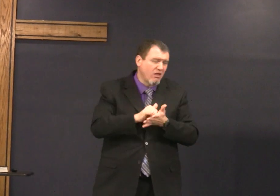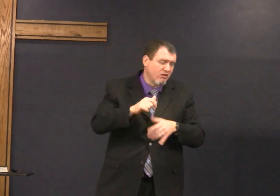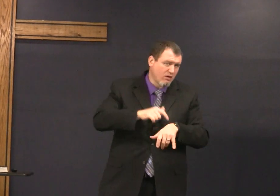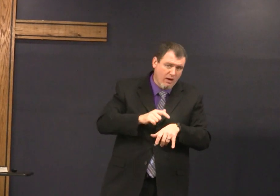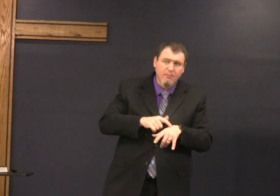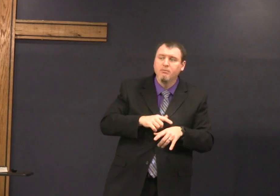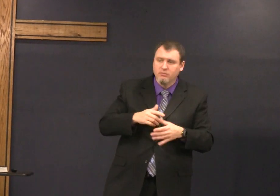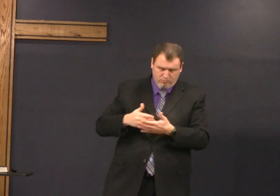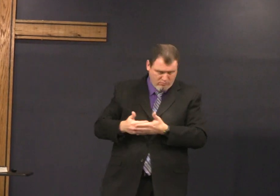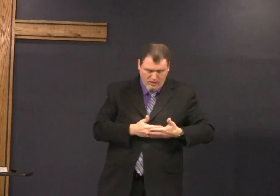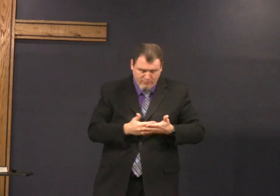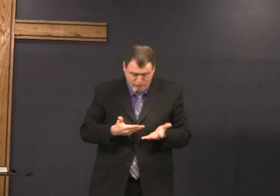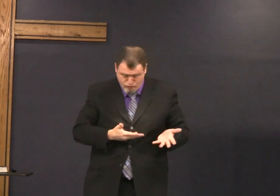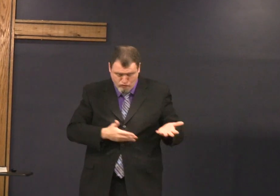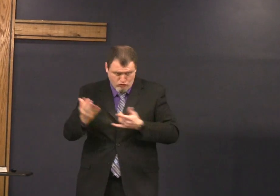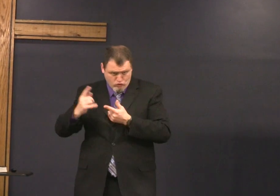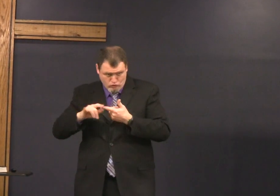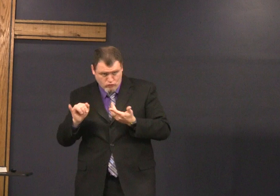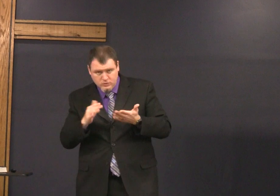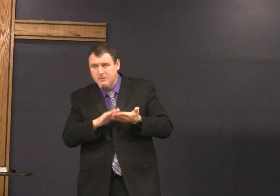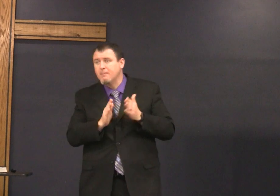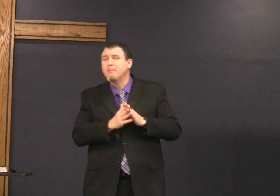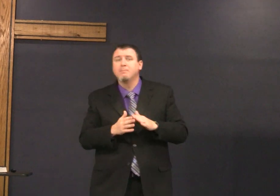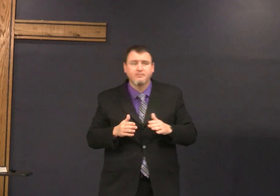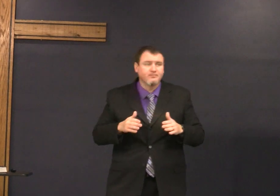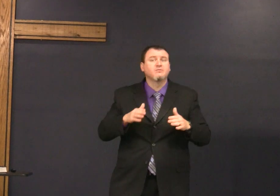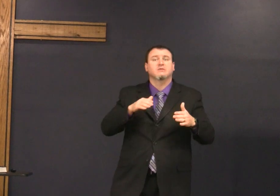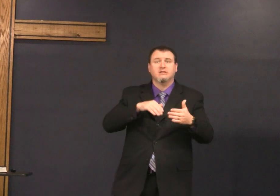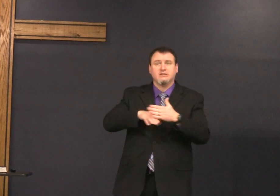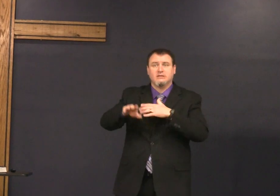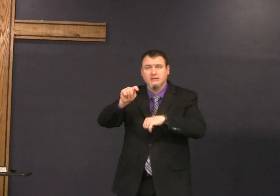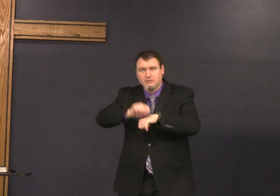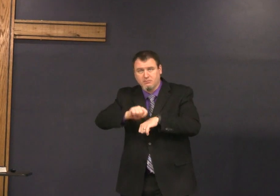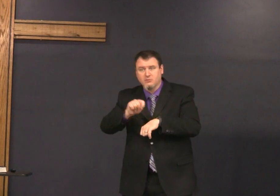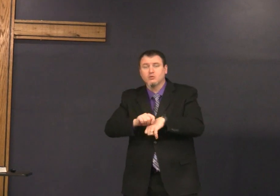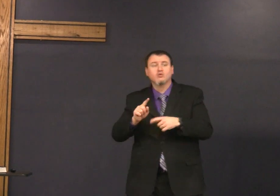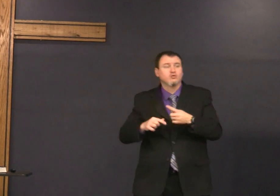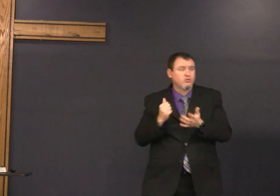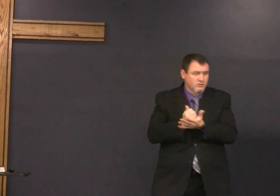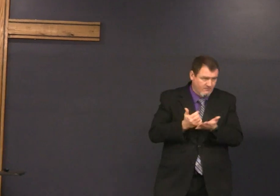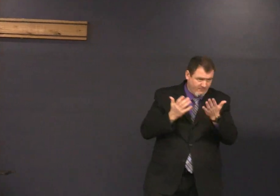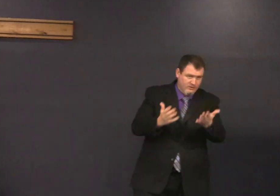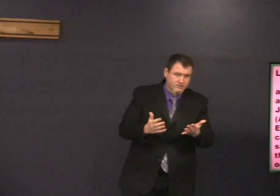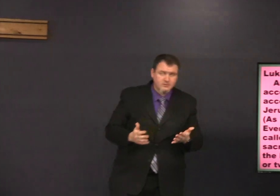maybe a month and a half they went to Jerusalem uh to the temple